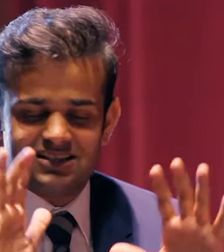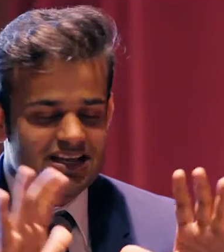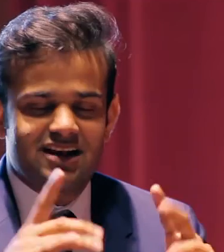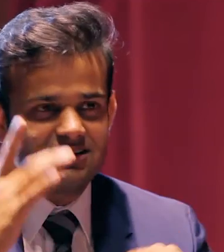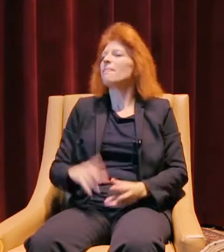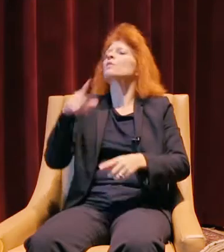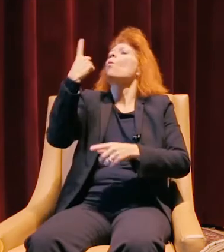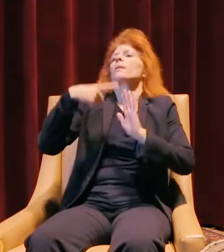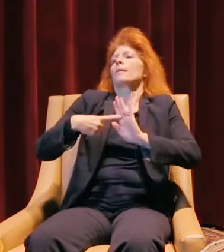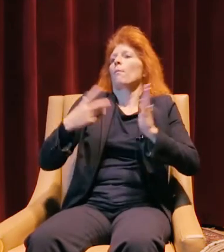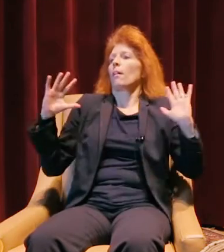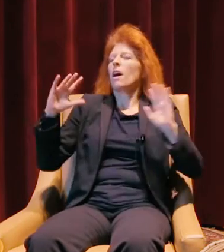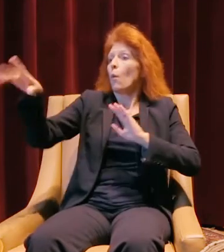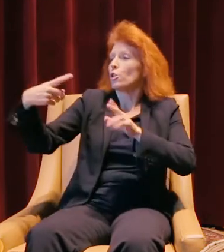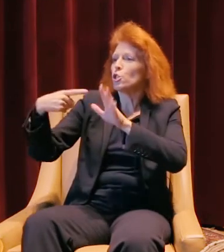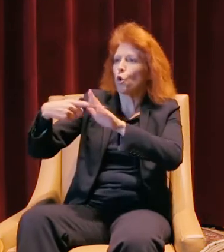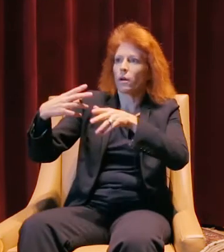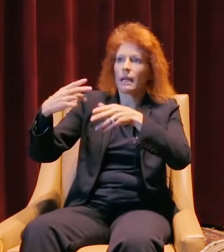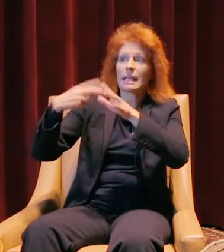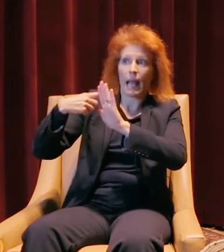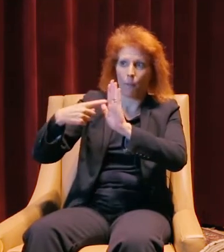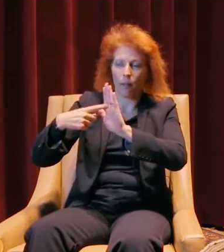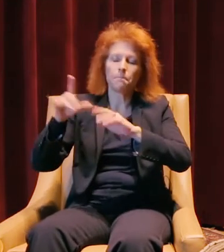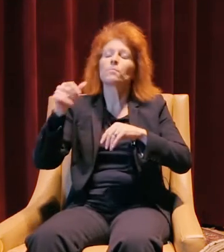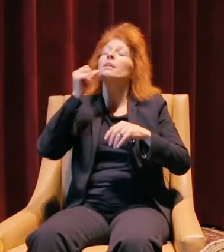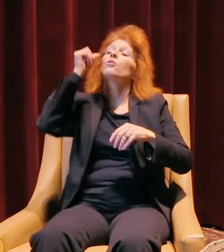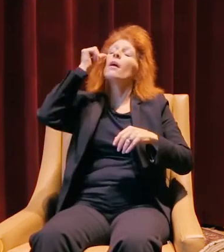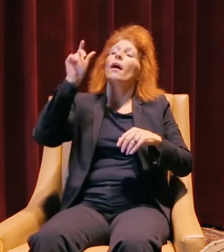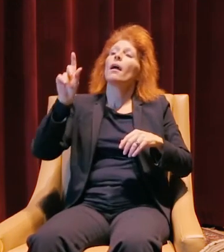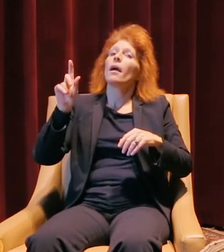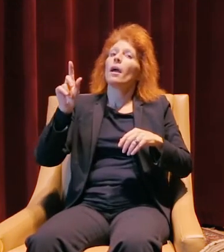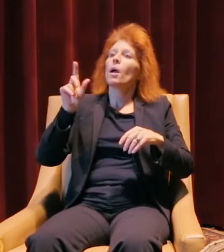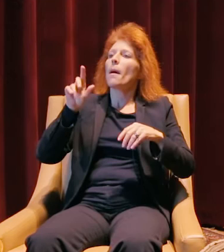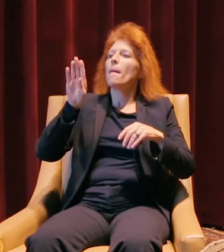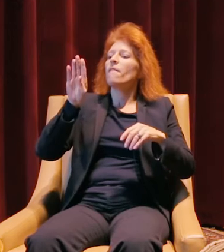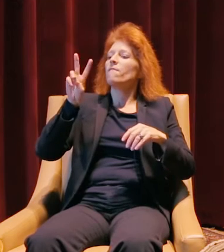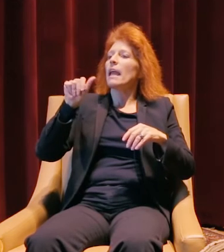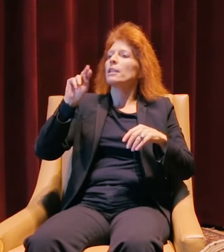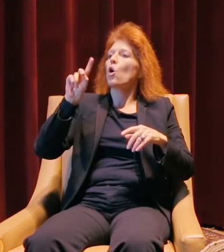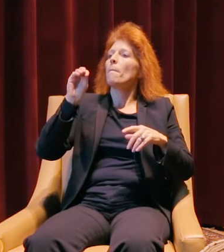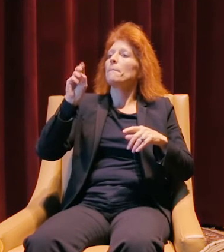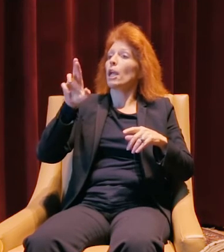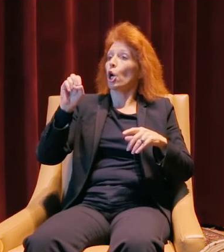One of the examples, - Wow. I'll give you quickly is, yesterday, we went to Bandimere Speedway, and I invited a customer,